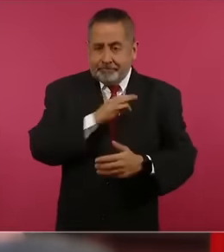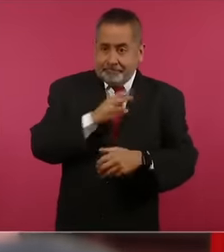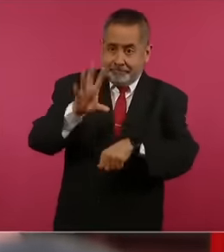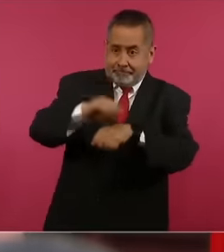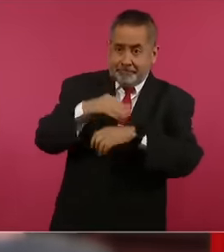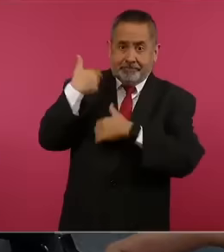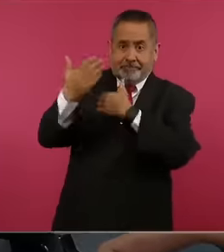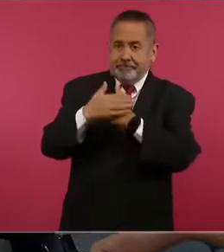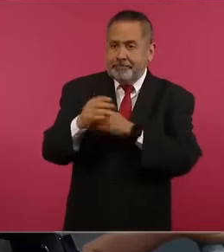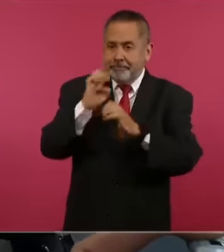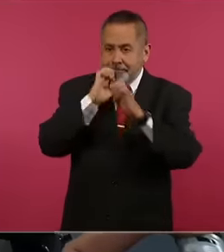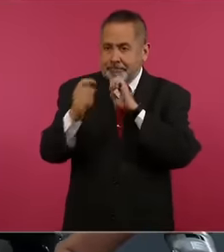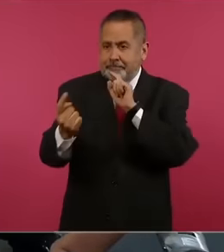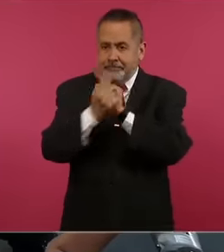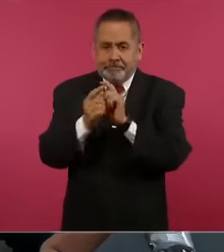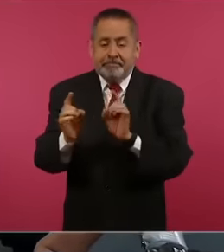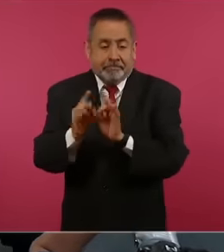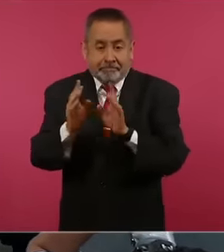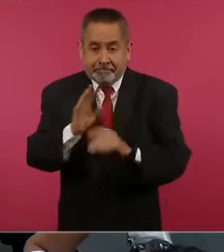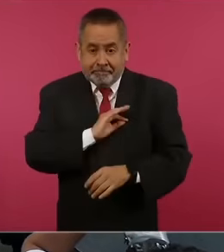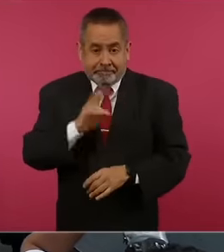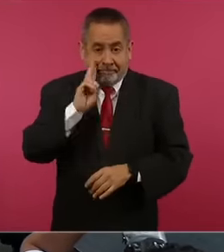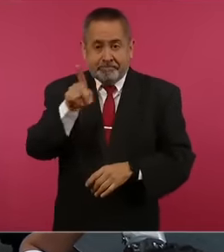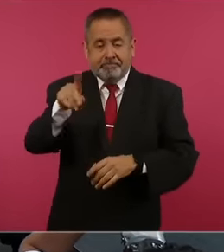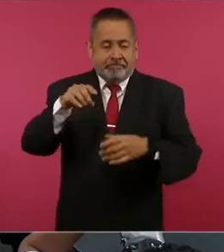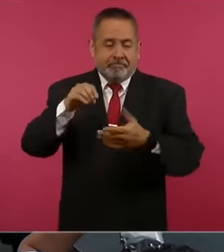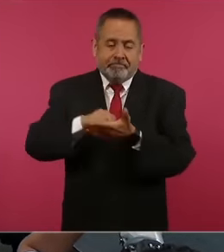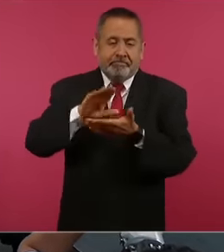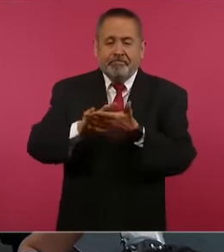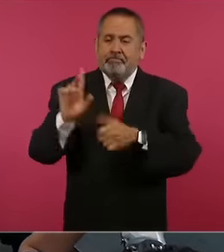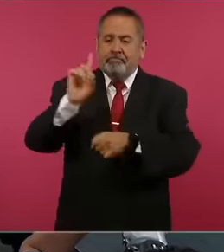interview, Mr. President, suddenly in your agenda, a space please. Well, let's